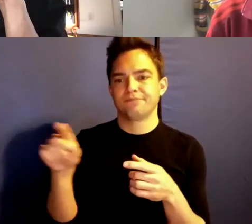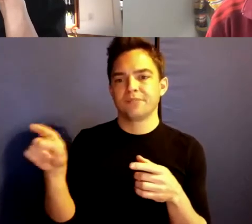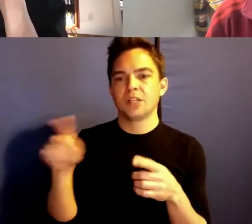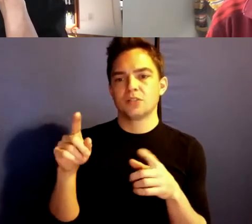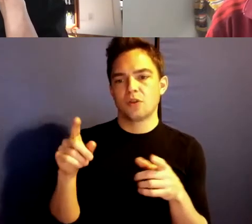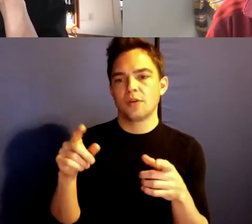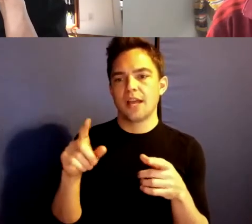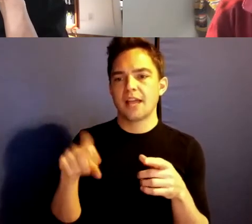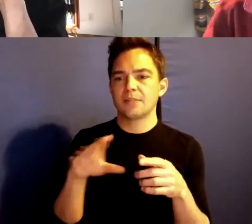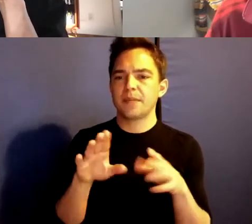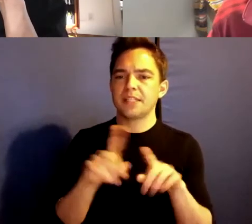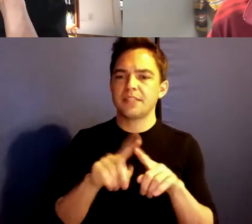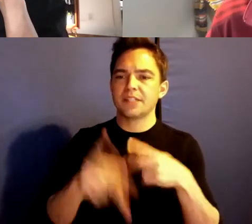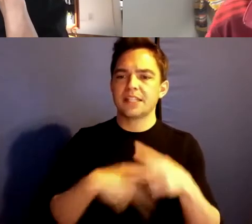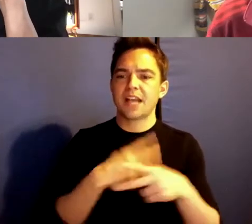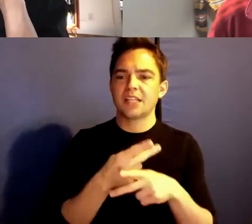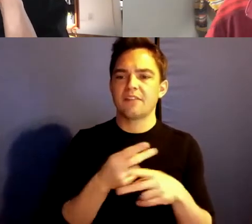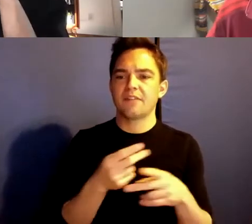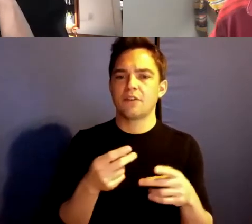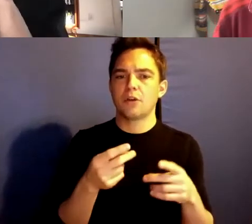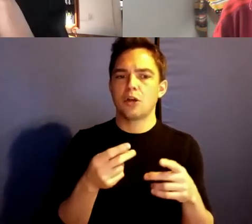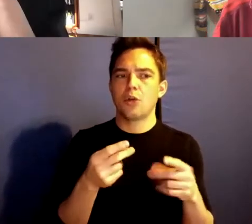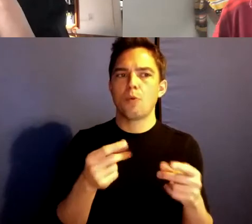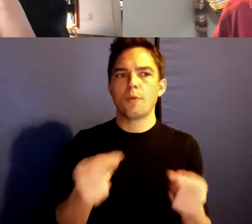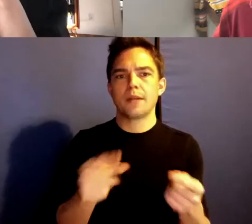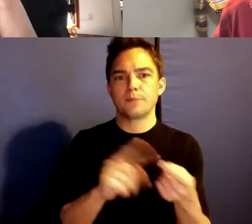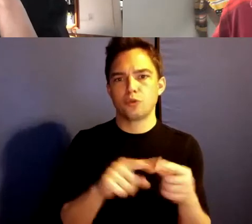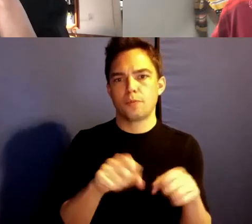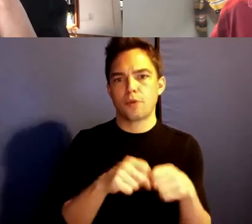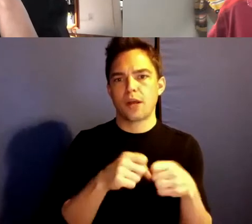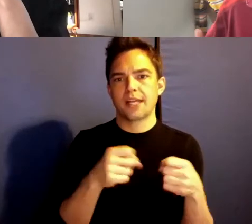breaking. I think that's another thing that is so generous